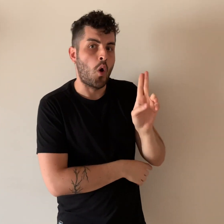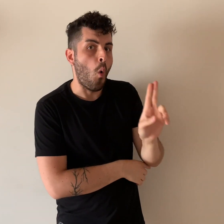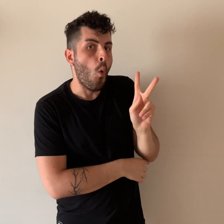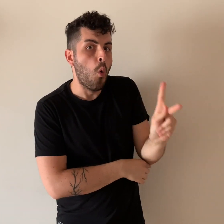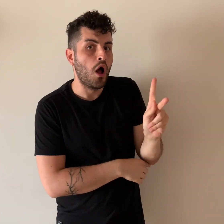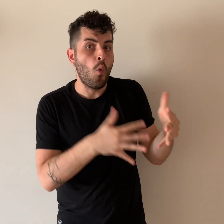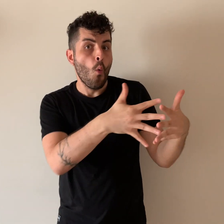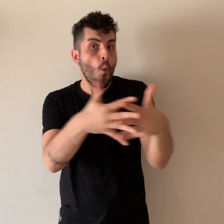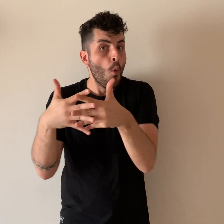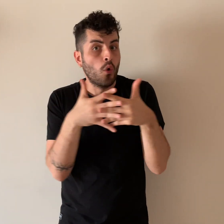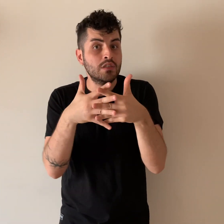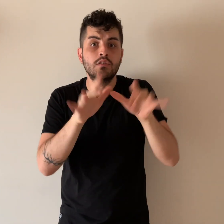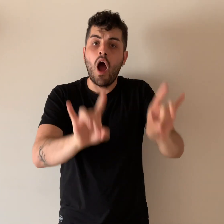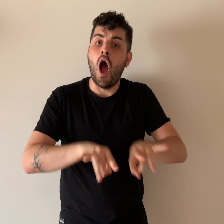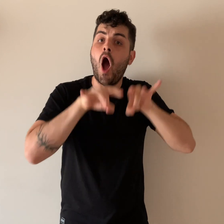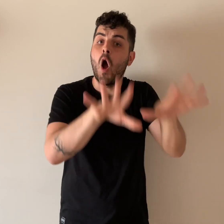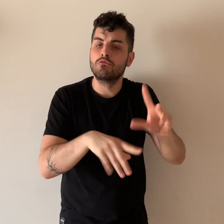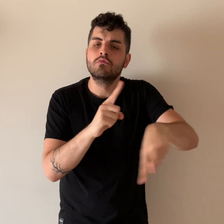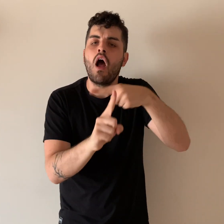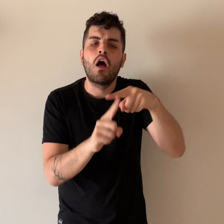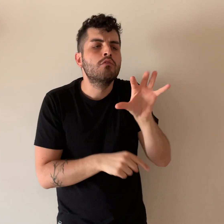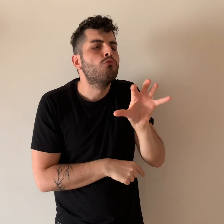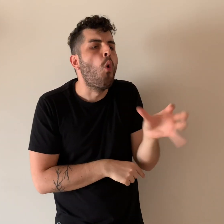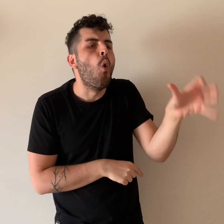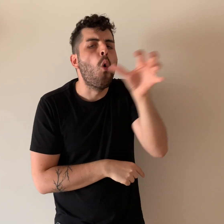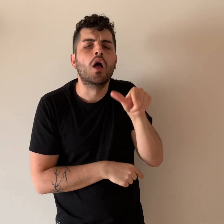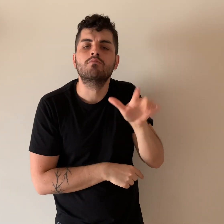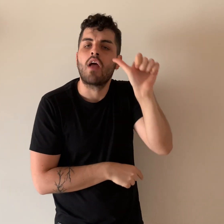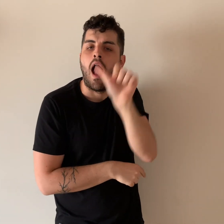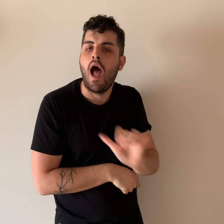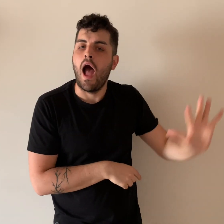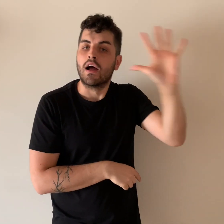Australia, and countries across Asia. The reason may be because